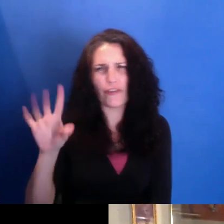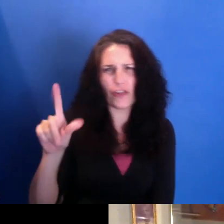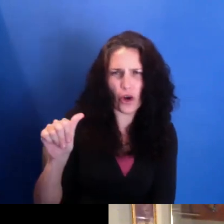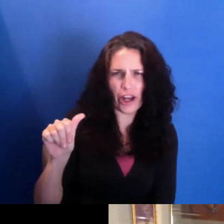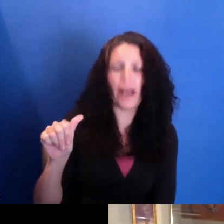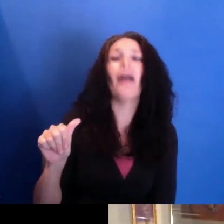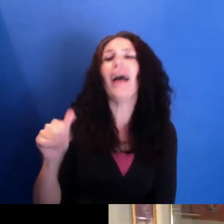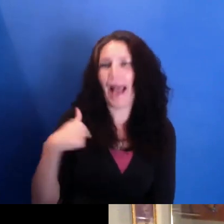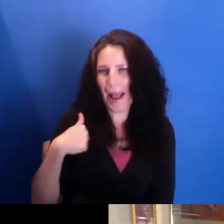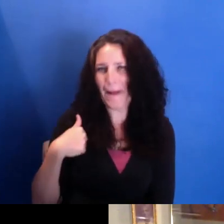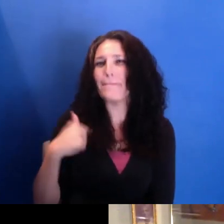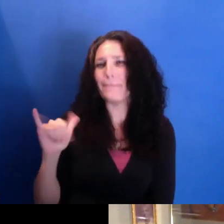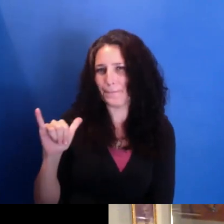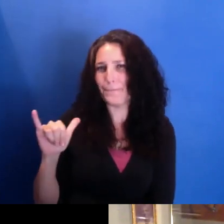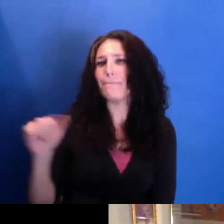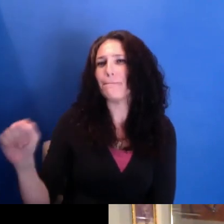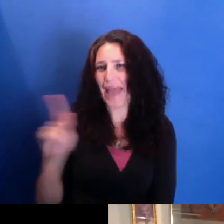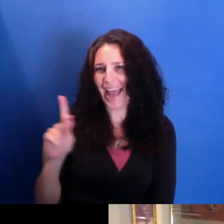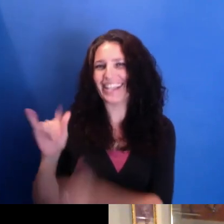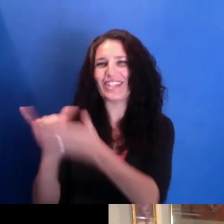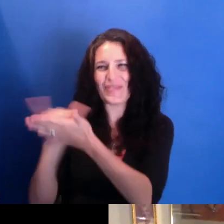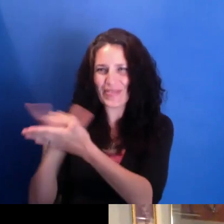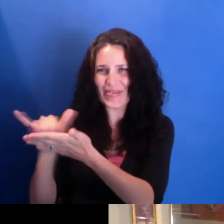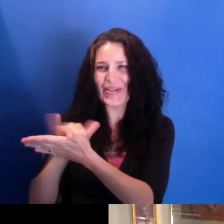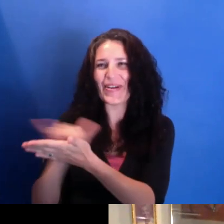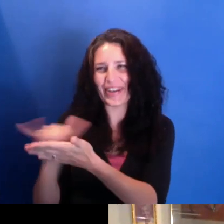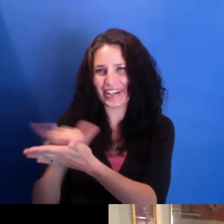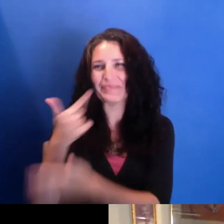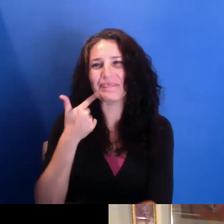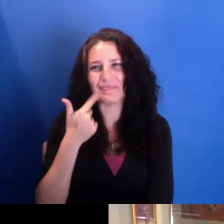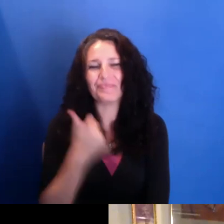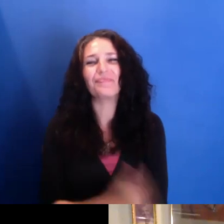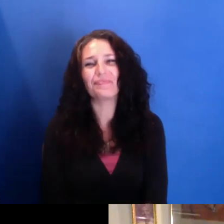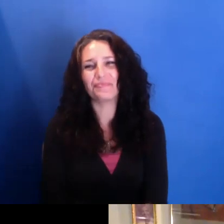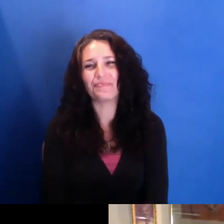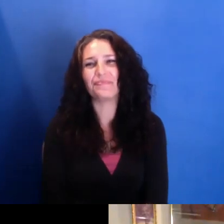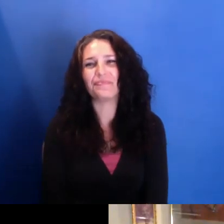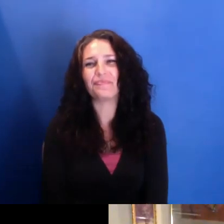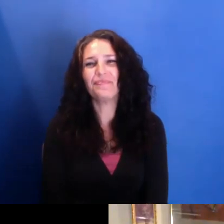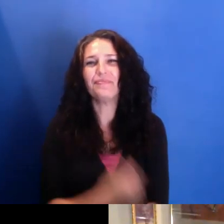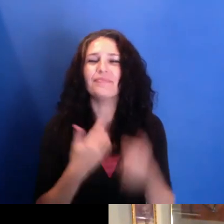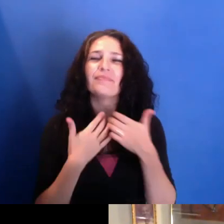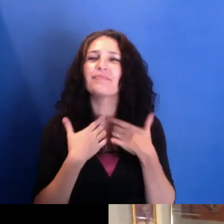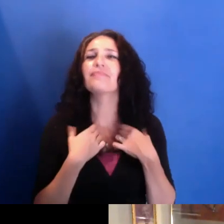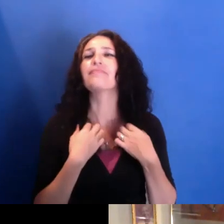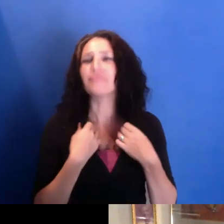I had to be in Newark for this conversation. So what-- why Newark?